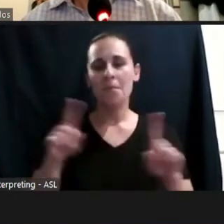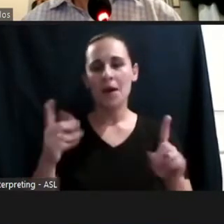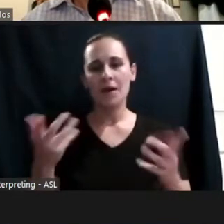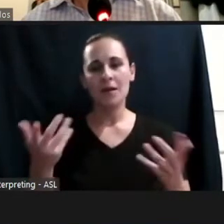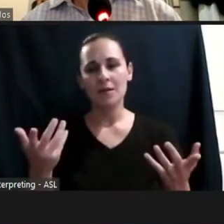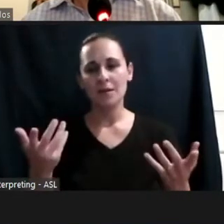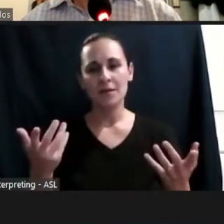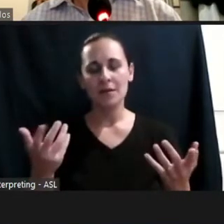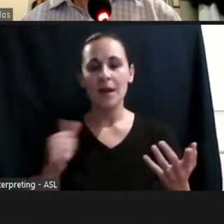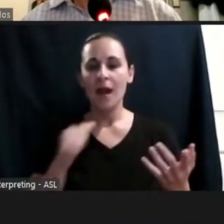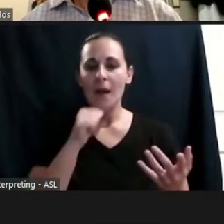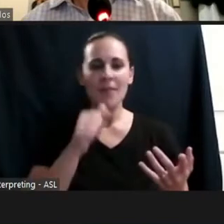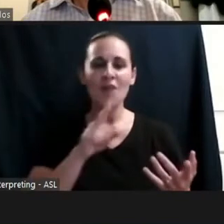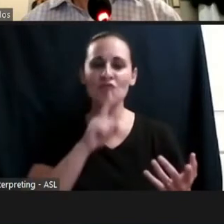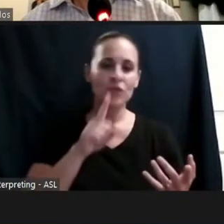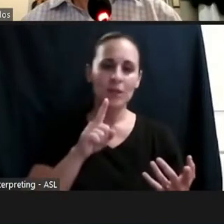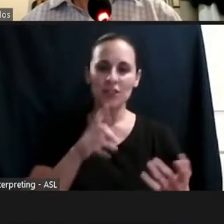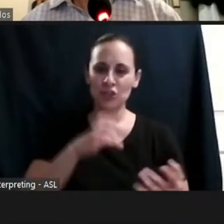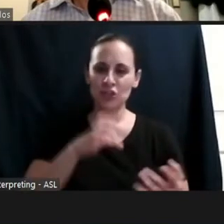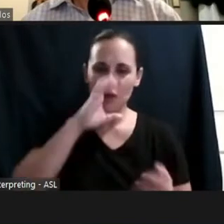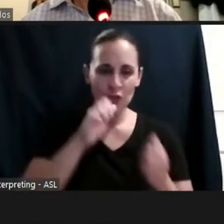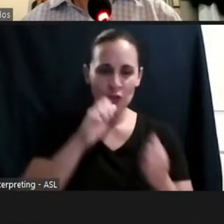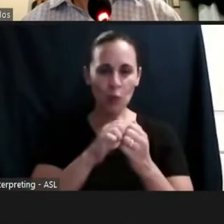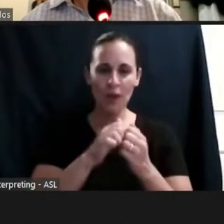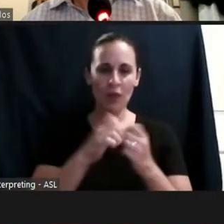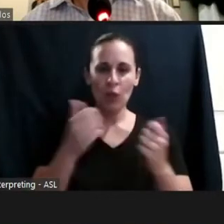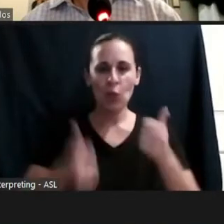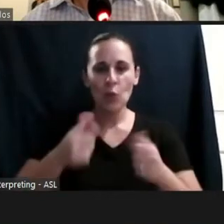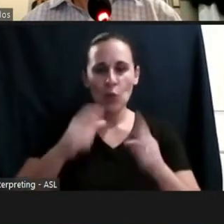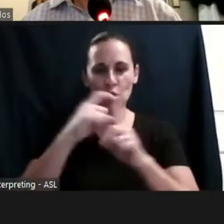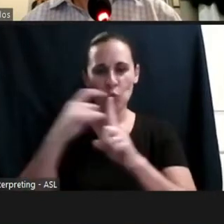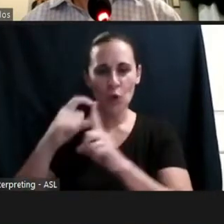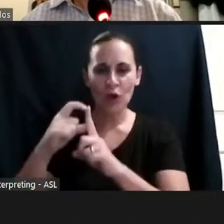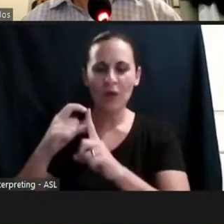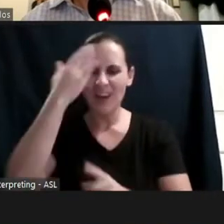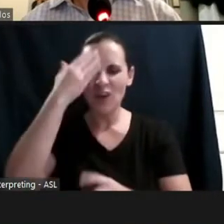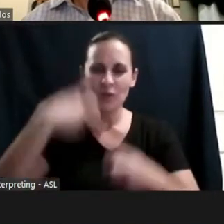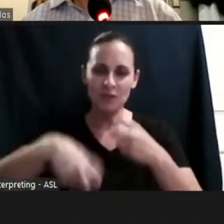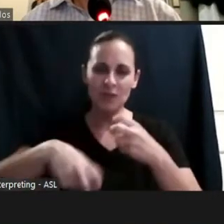the language. I know others in the community are. >>PETER POULLOS: Blake?